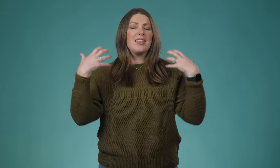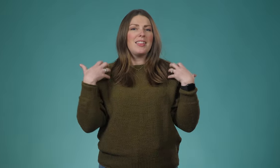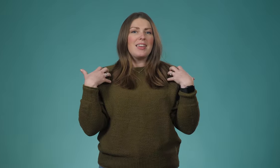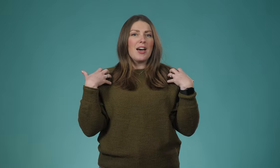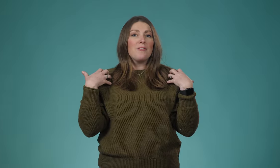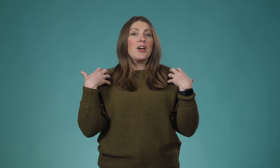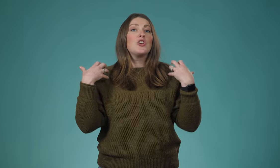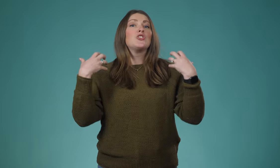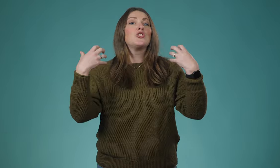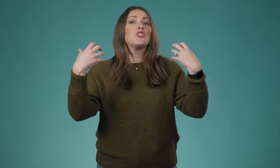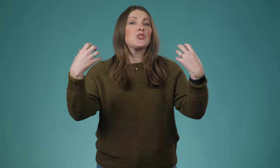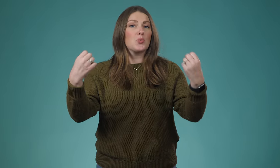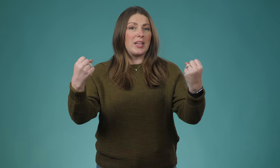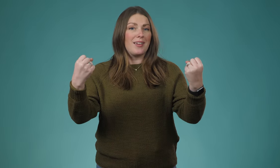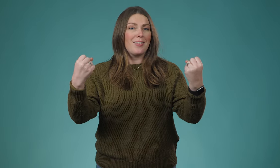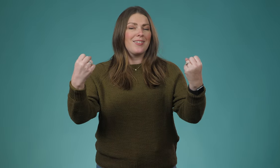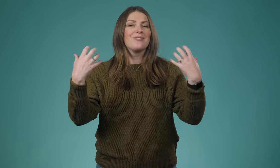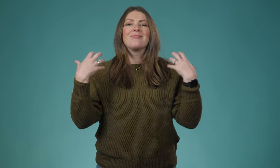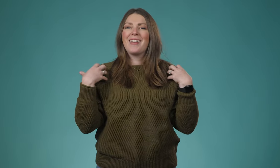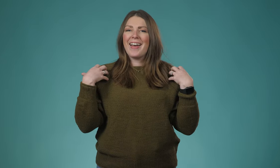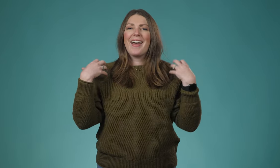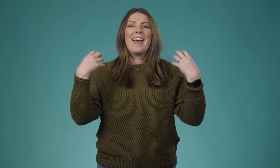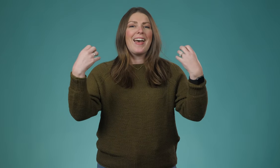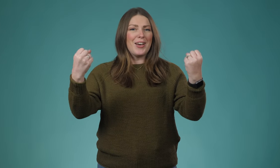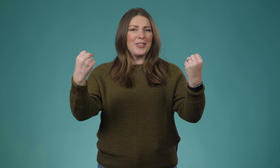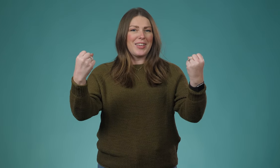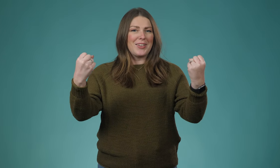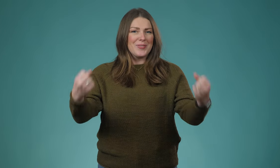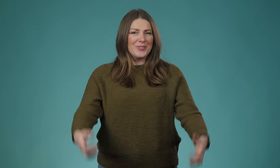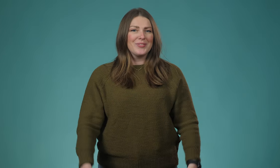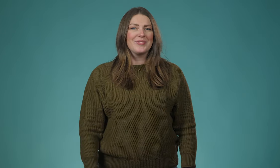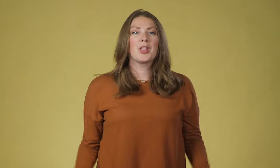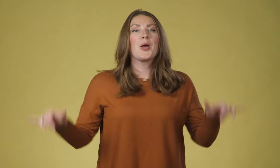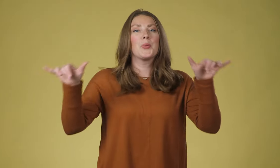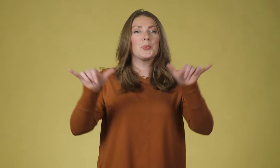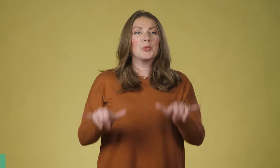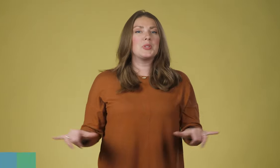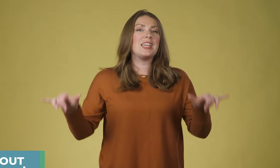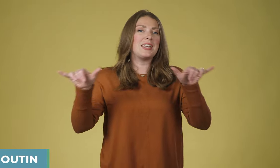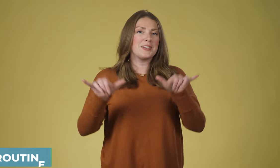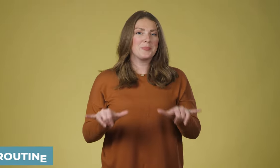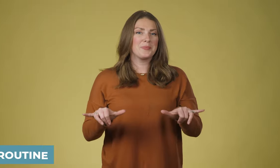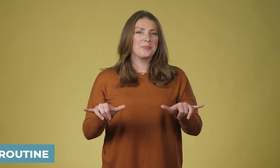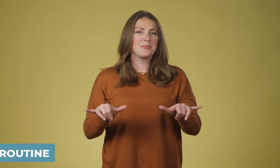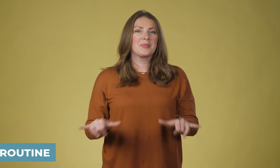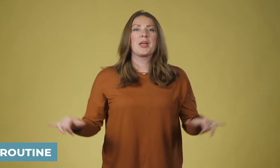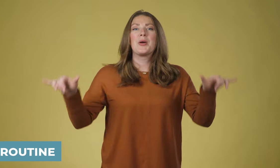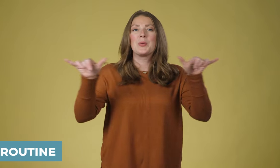Think of strength, Healthy Routine